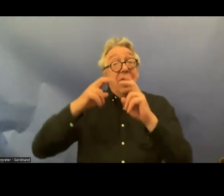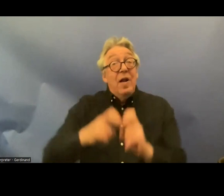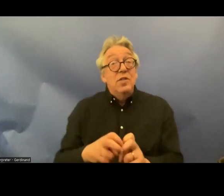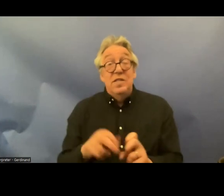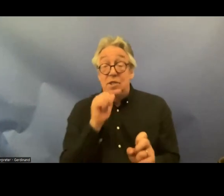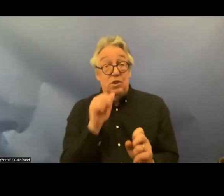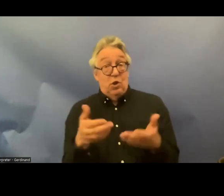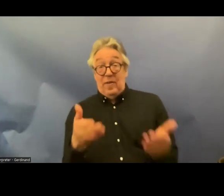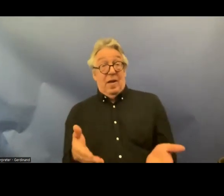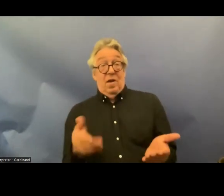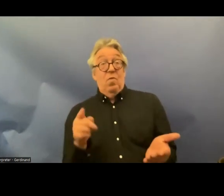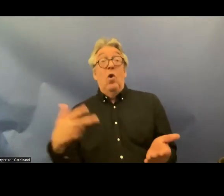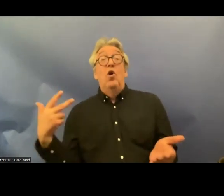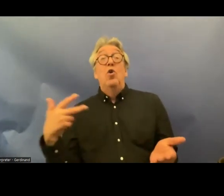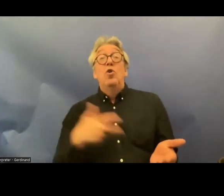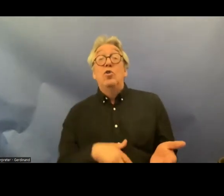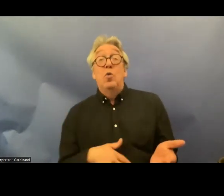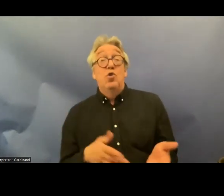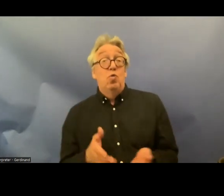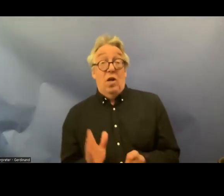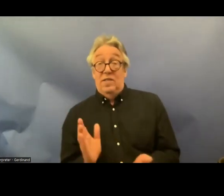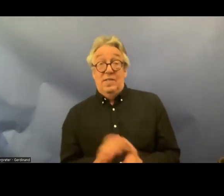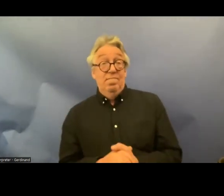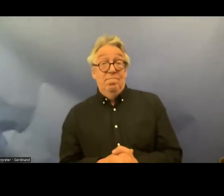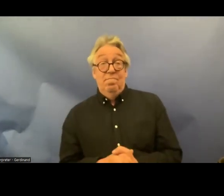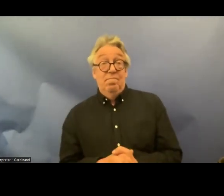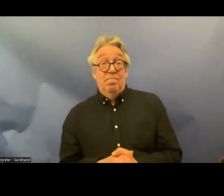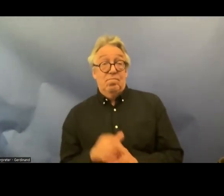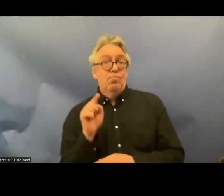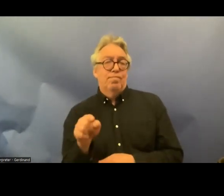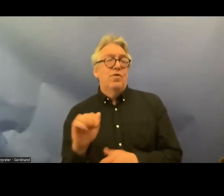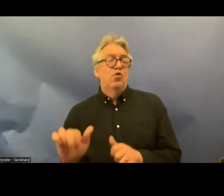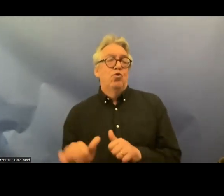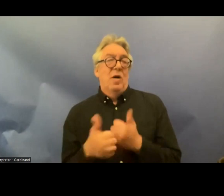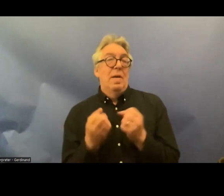it comes to social rights and that is a challenge many countries haven't even